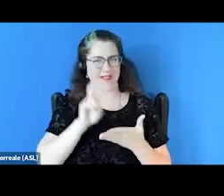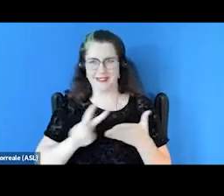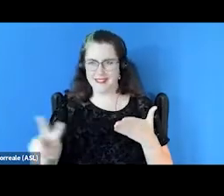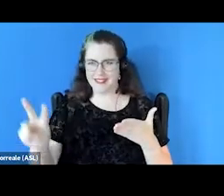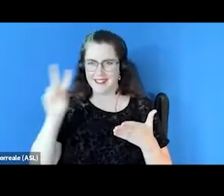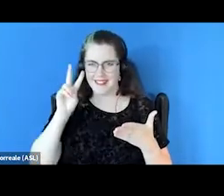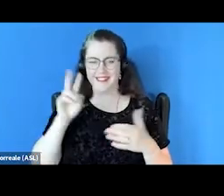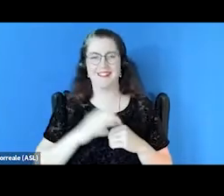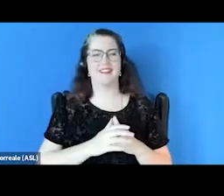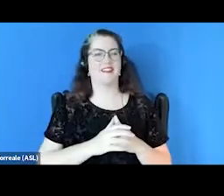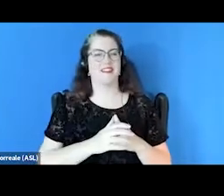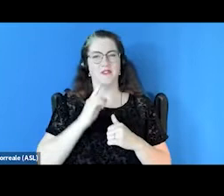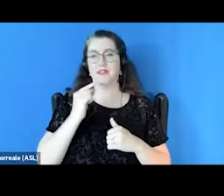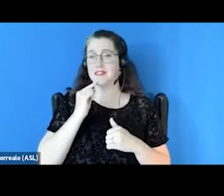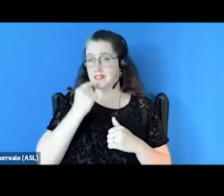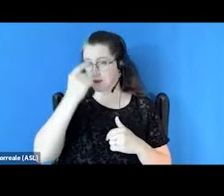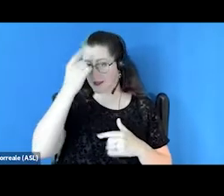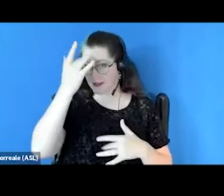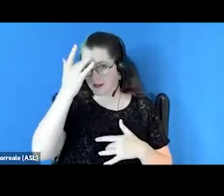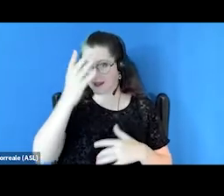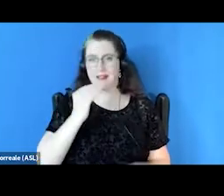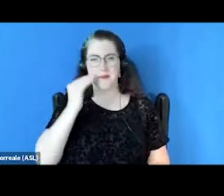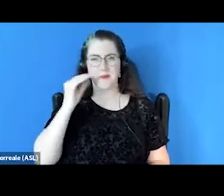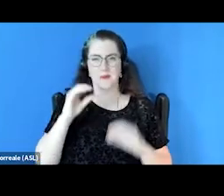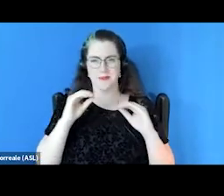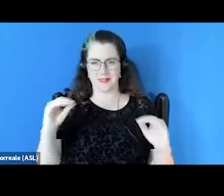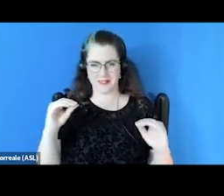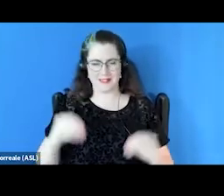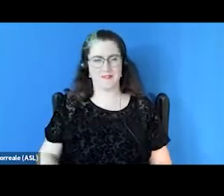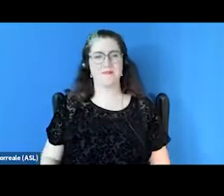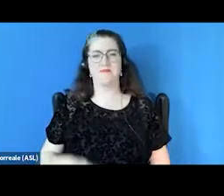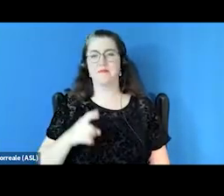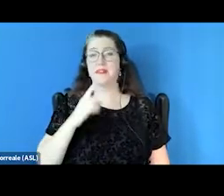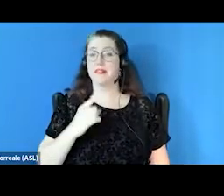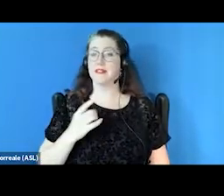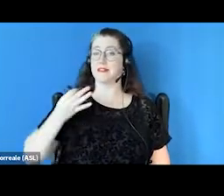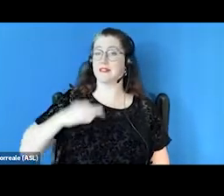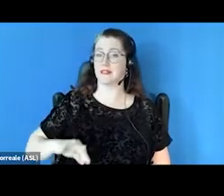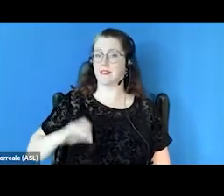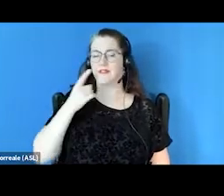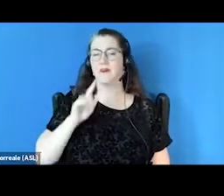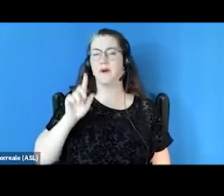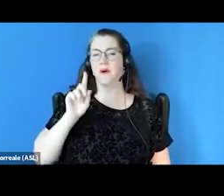on serious mental illness and homelessness. It is accredited for one and a half CEUs